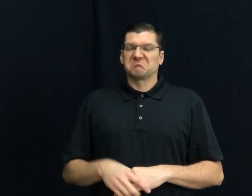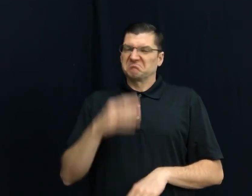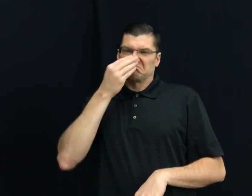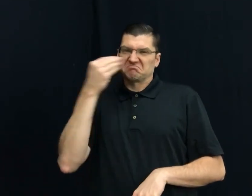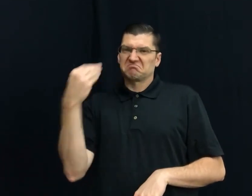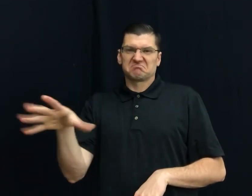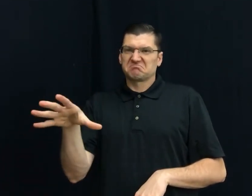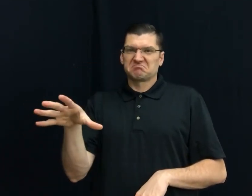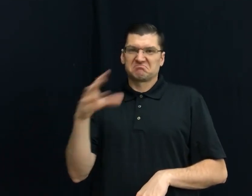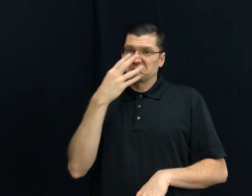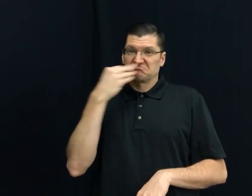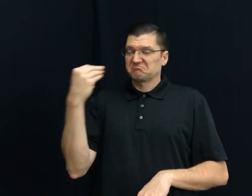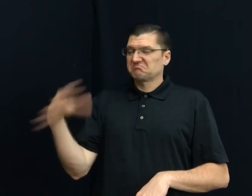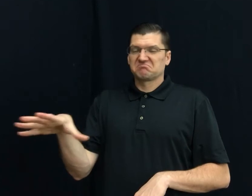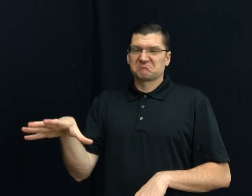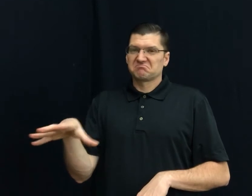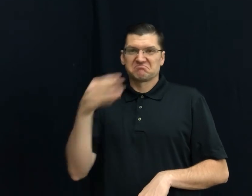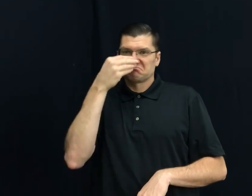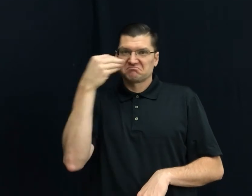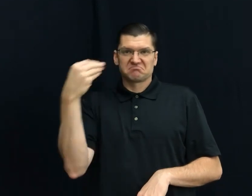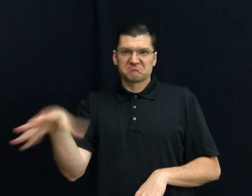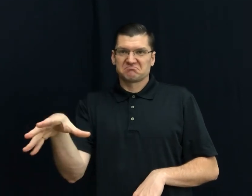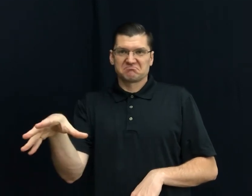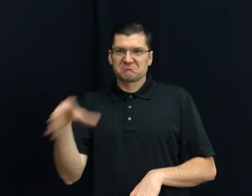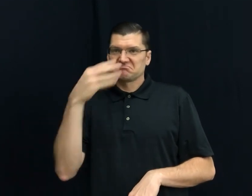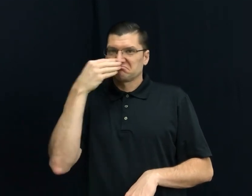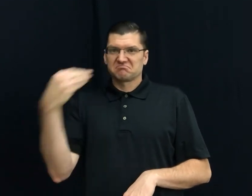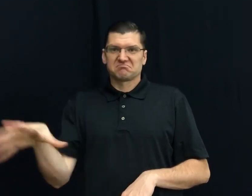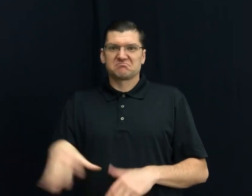45) DON'T-CARE